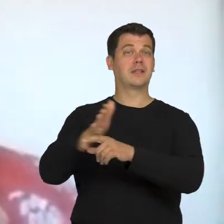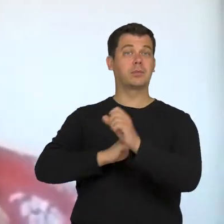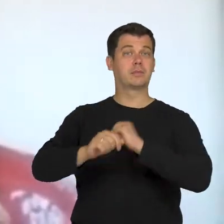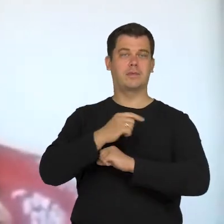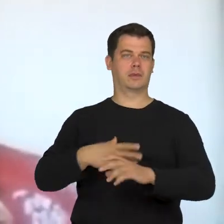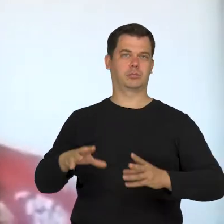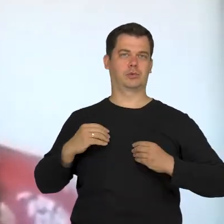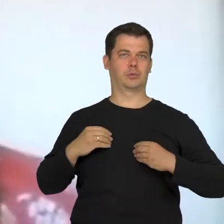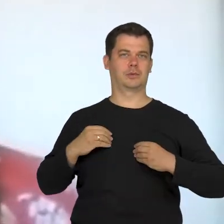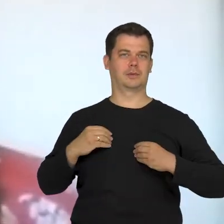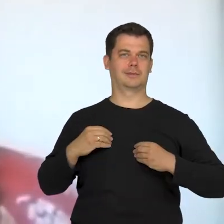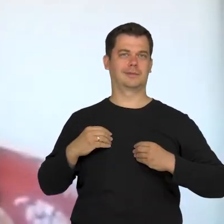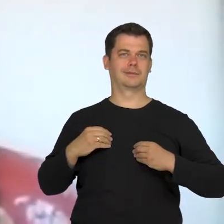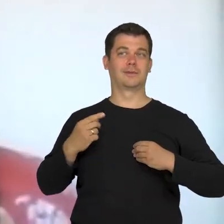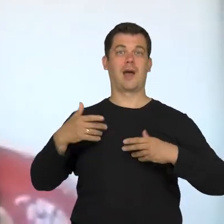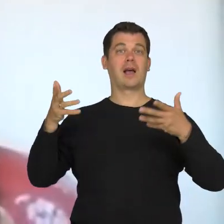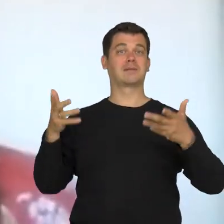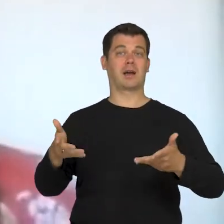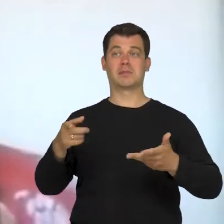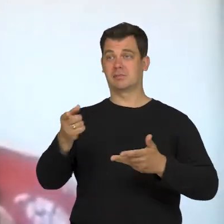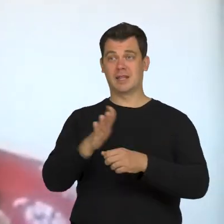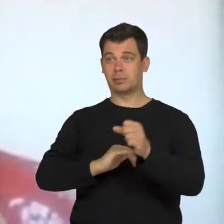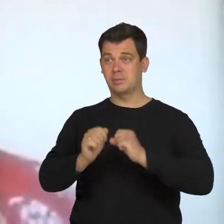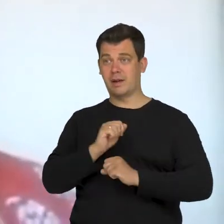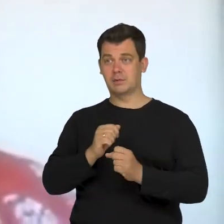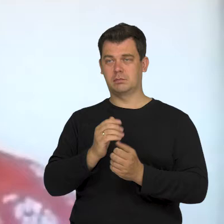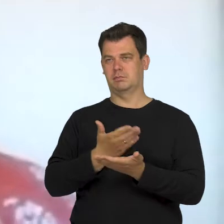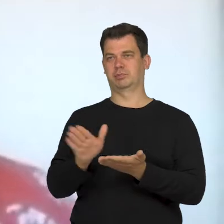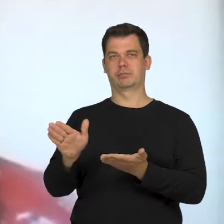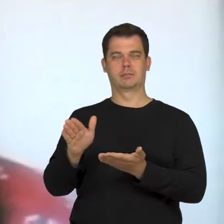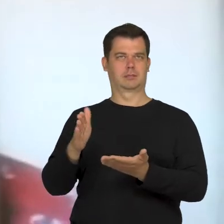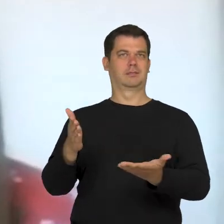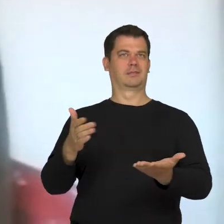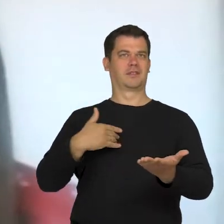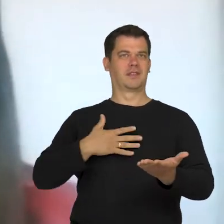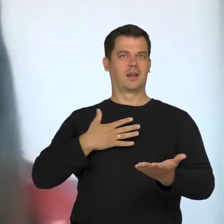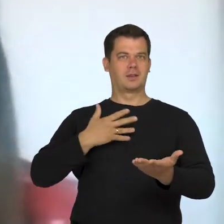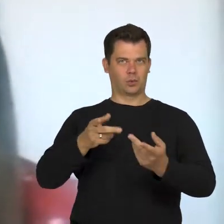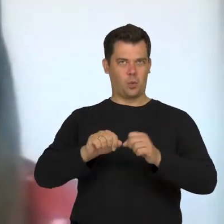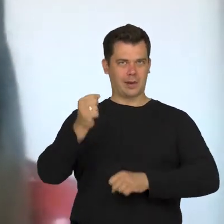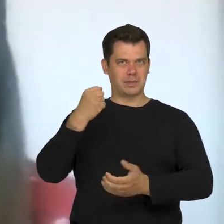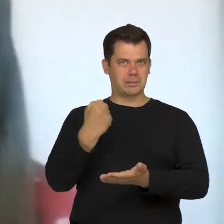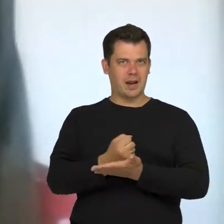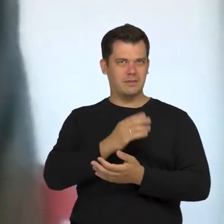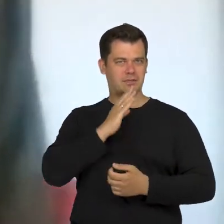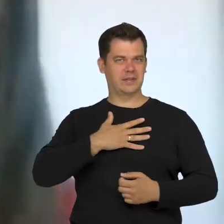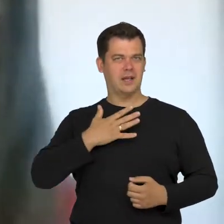they don't make it through the exams which, to me, is against the law, in my opinion. I mean this type of rejection.